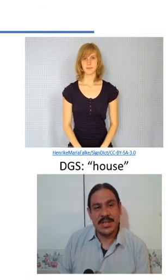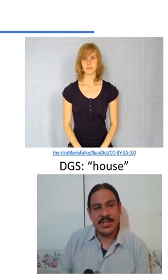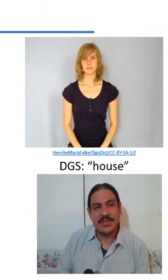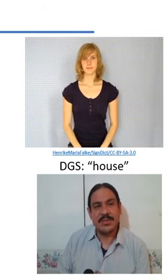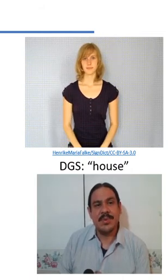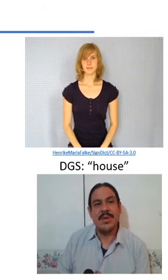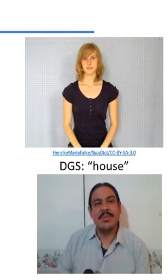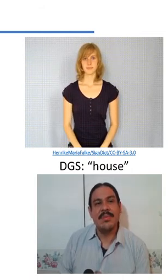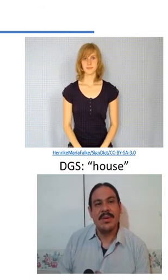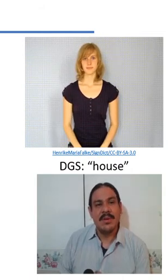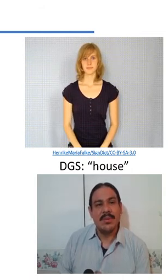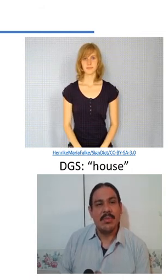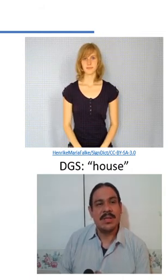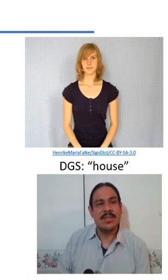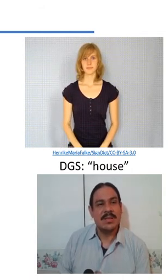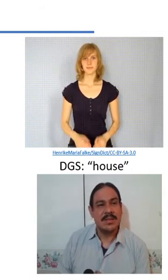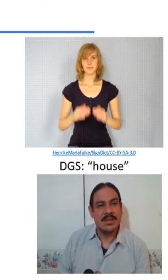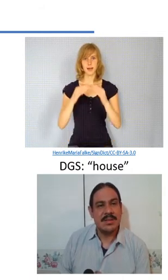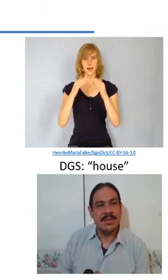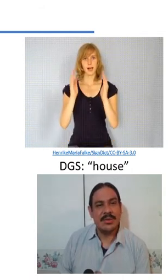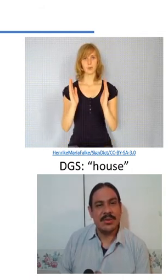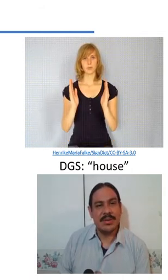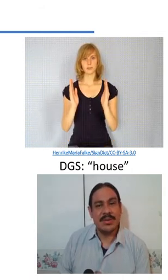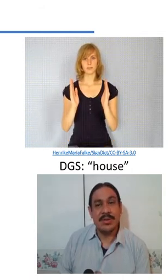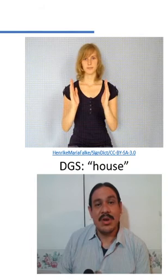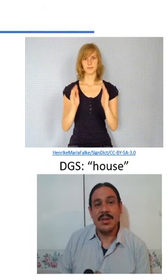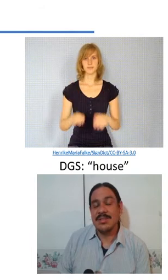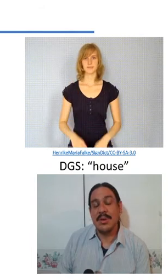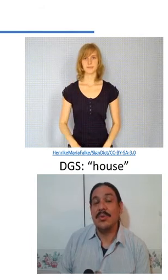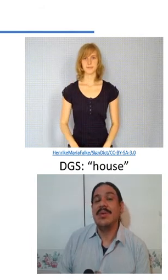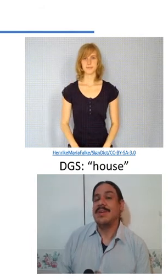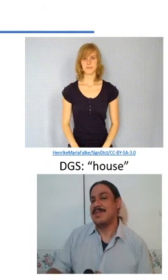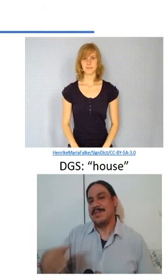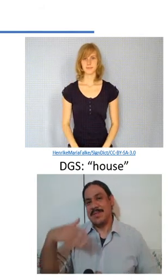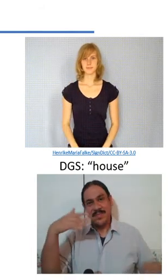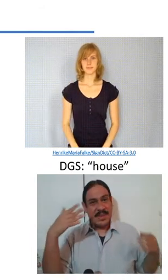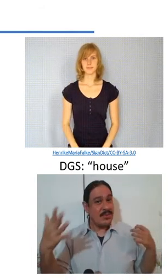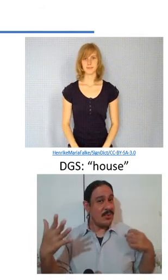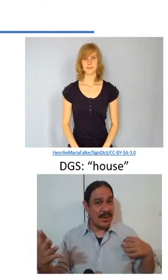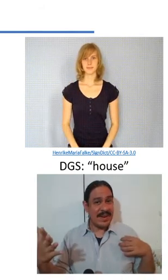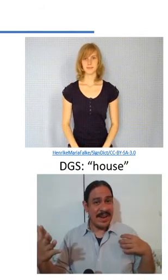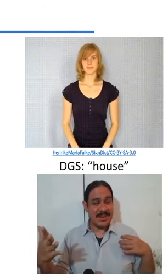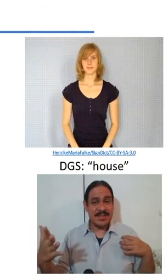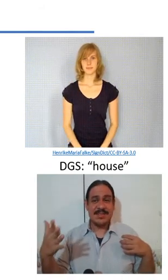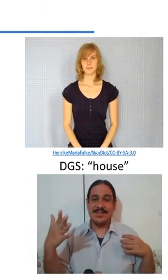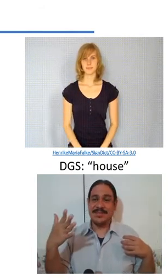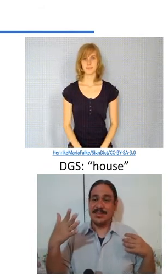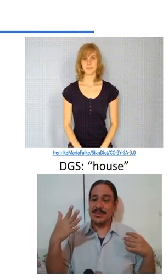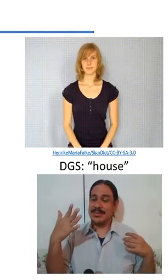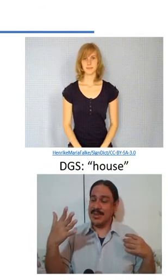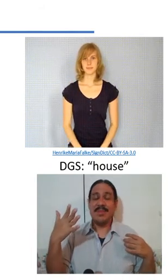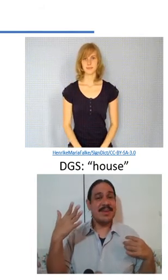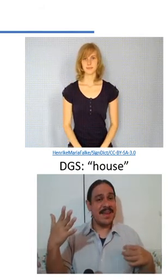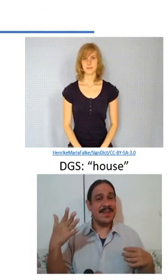so if you're right-handed this is going to mean that whatever your right or dominant hand is doing